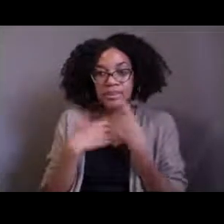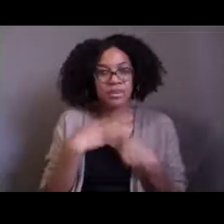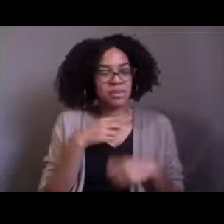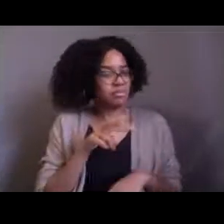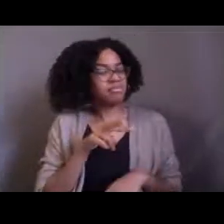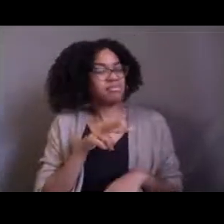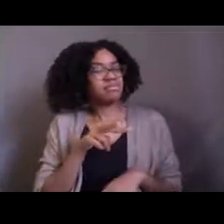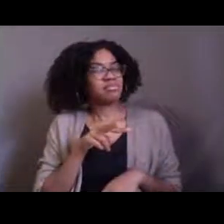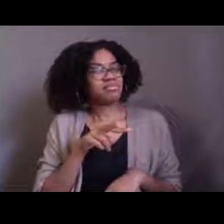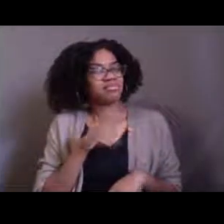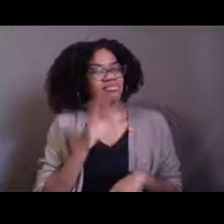It was so odd.